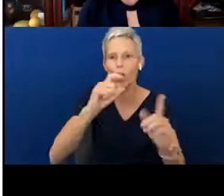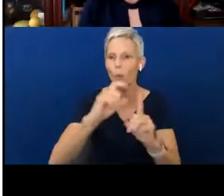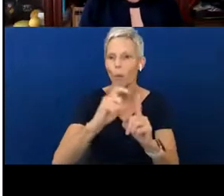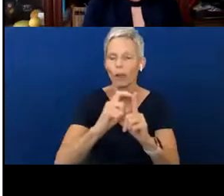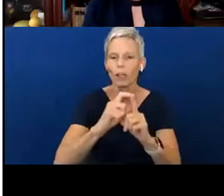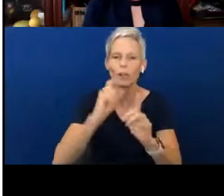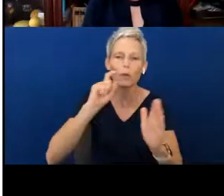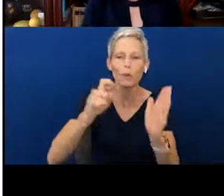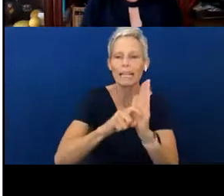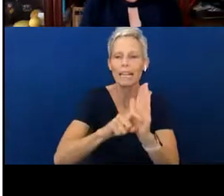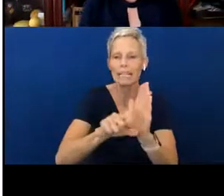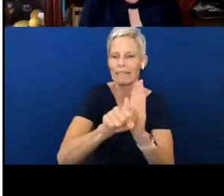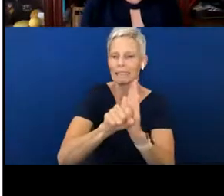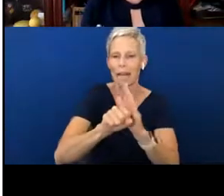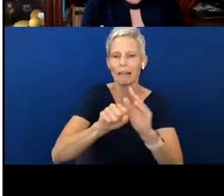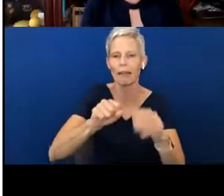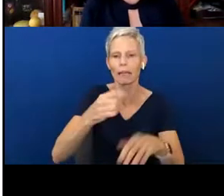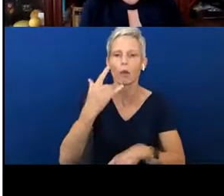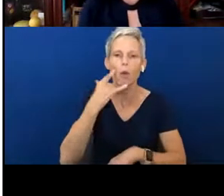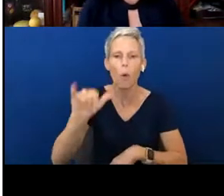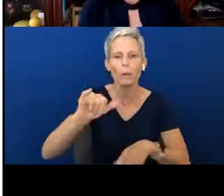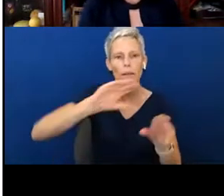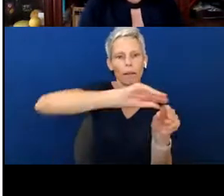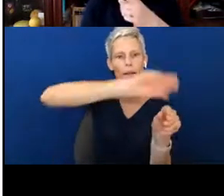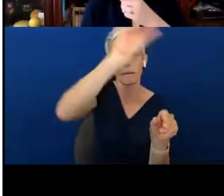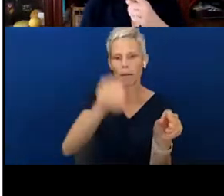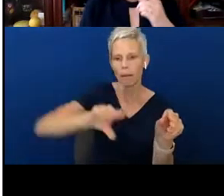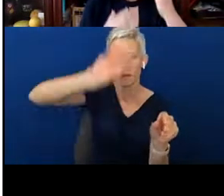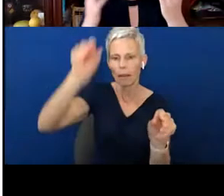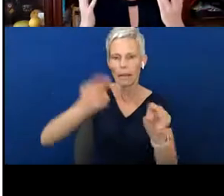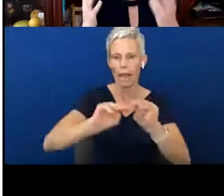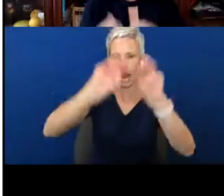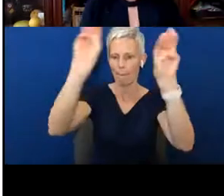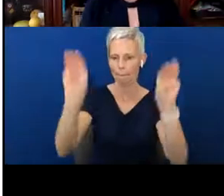So talking about that, signing about that, saying, “Hey, that's McDonald's”, and the recognition of